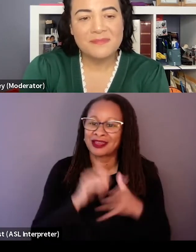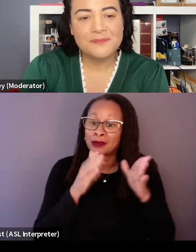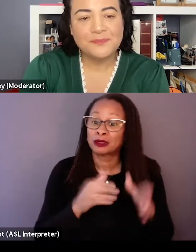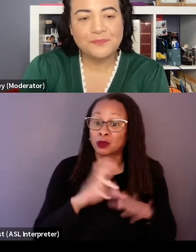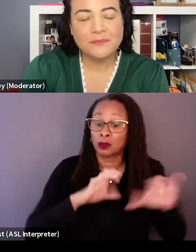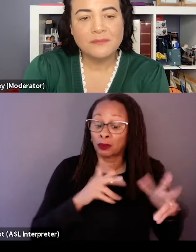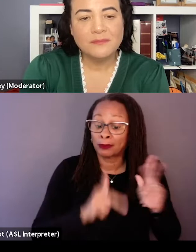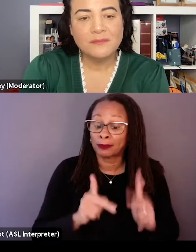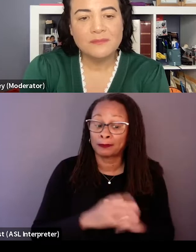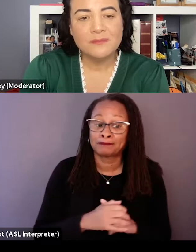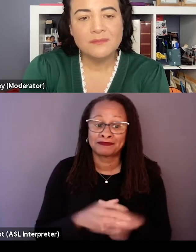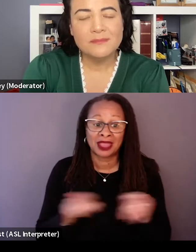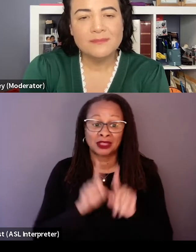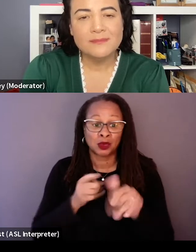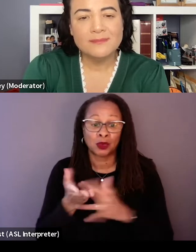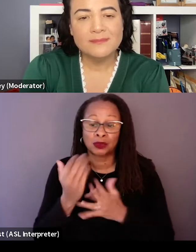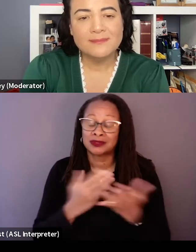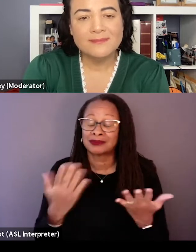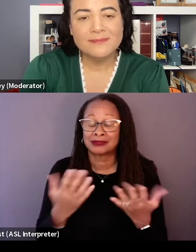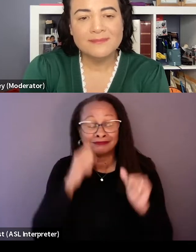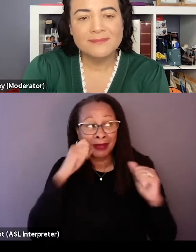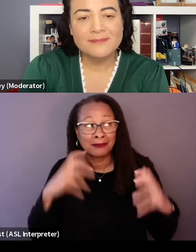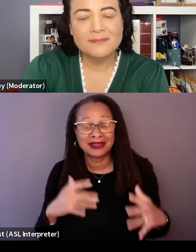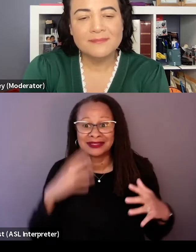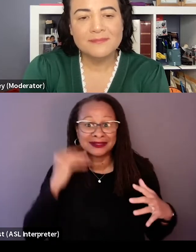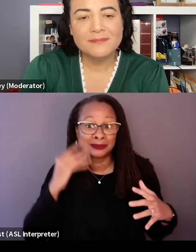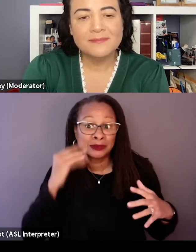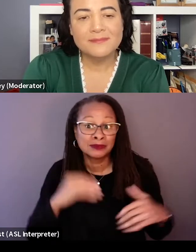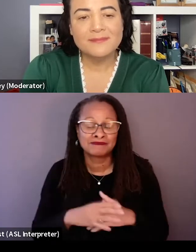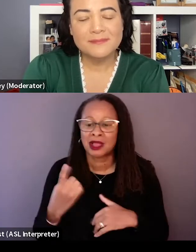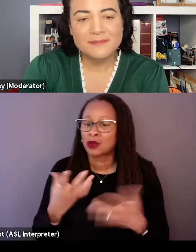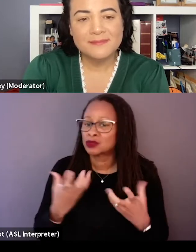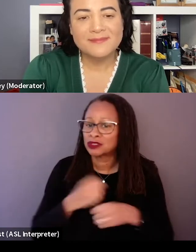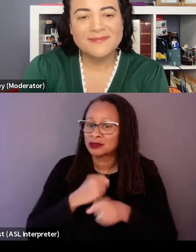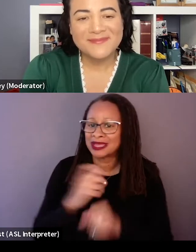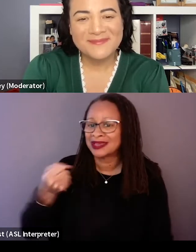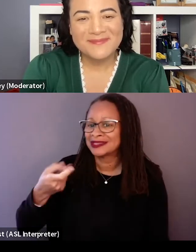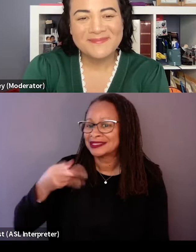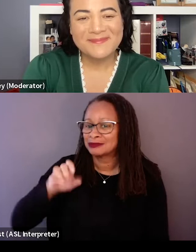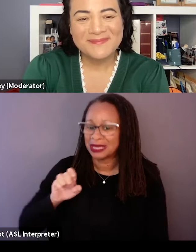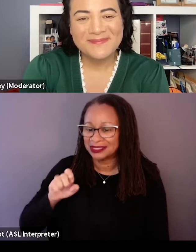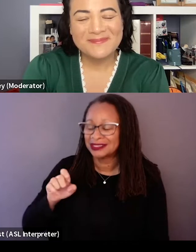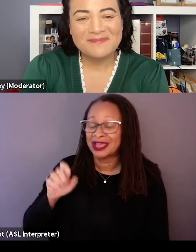as they're going through something remarkable. And I always wanted to make a space film because I was a space geek growing up,